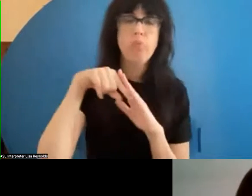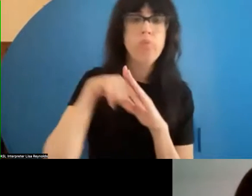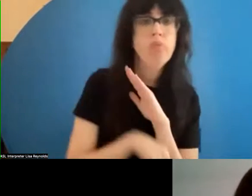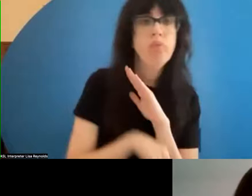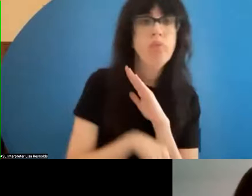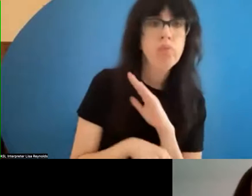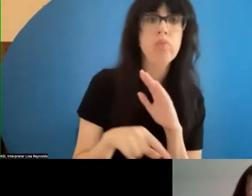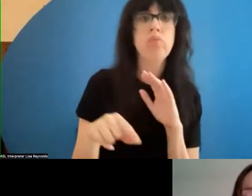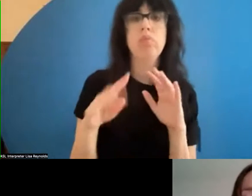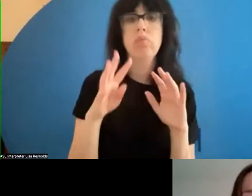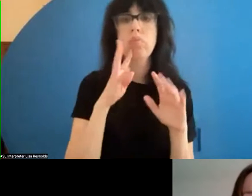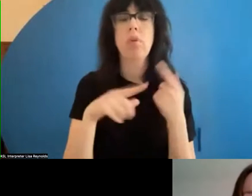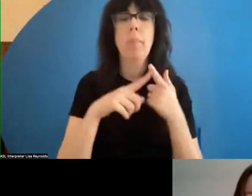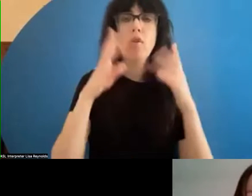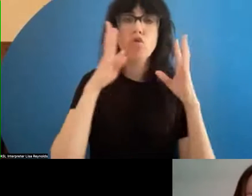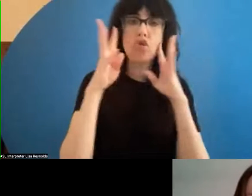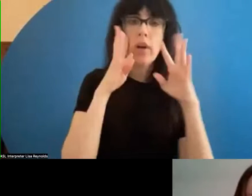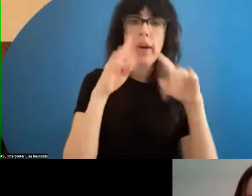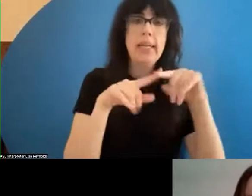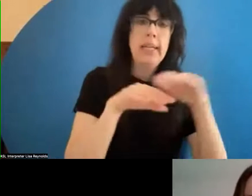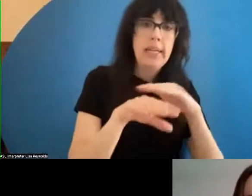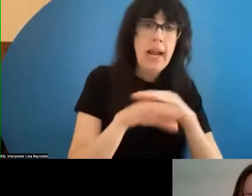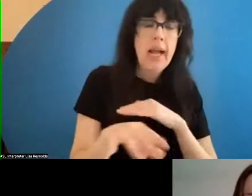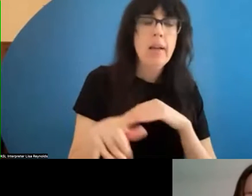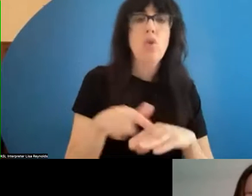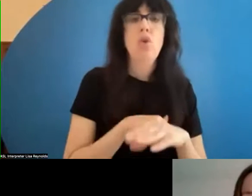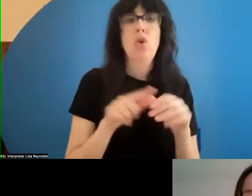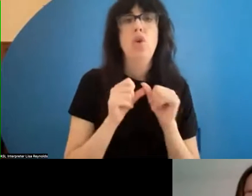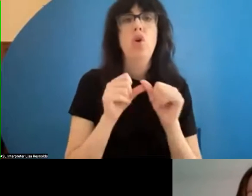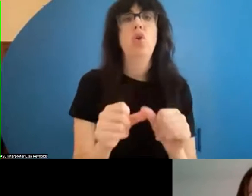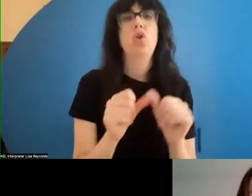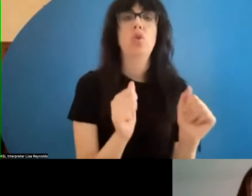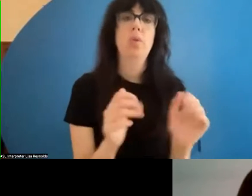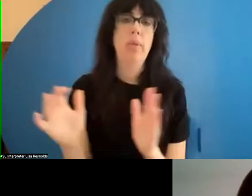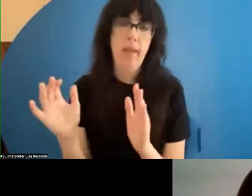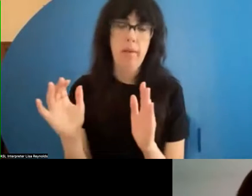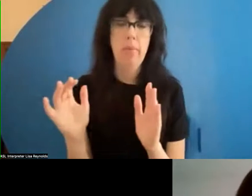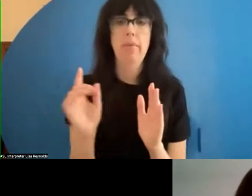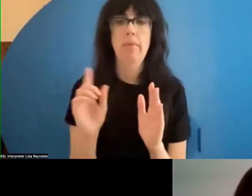about creating access or about long-term planning for where your archive ultimately lives. I know there